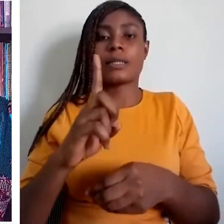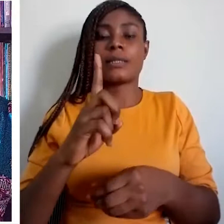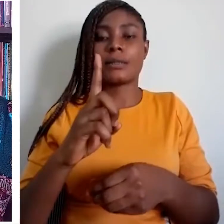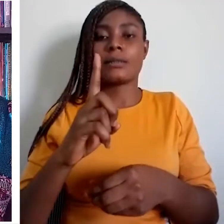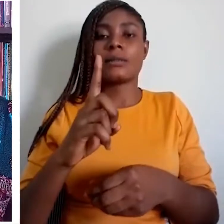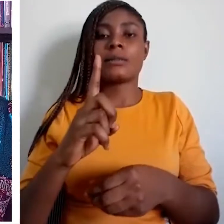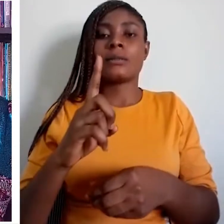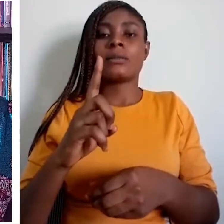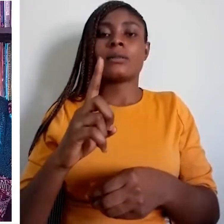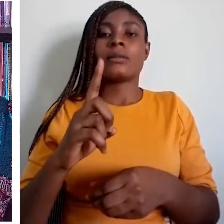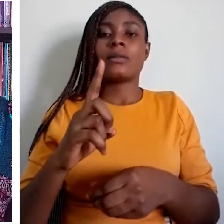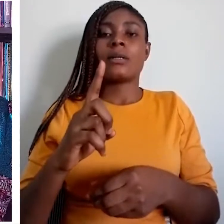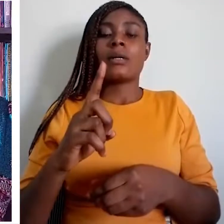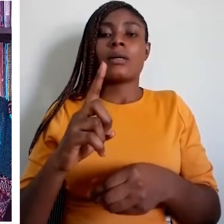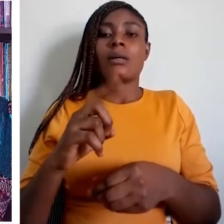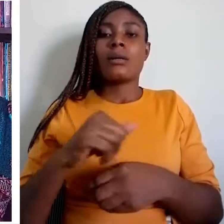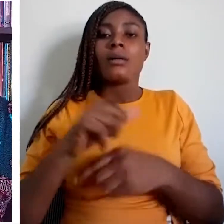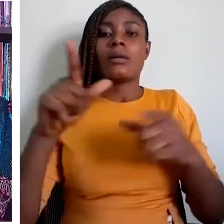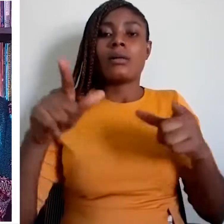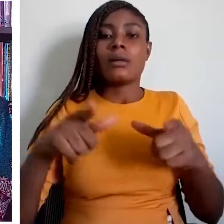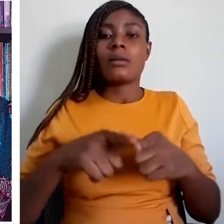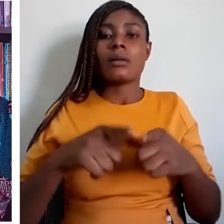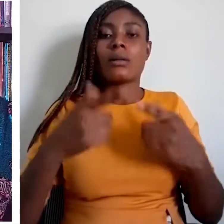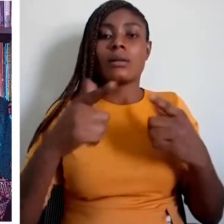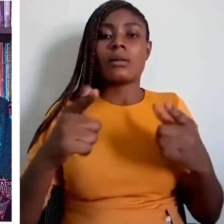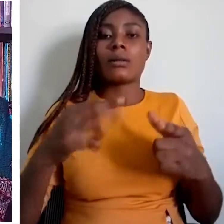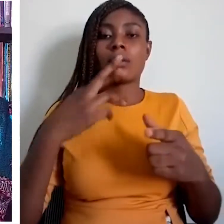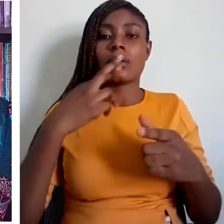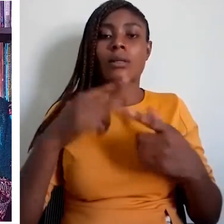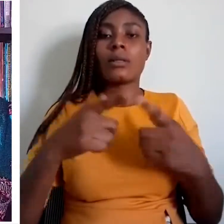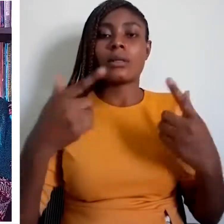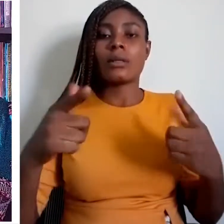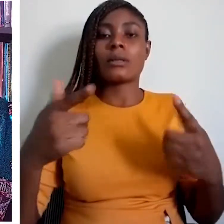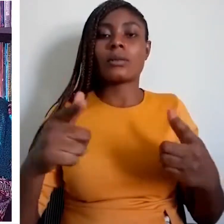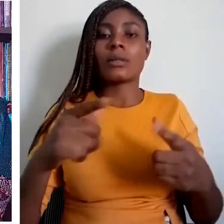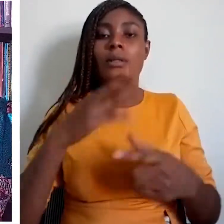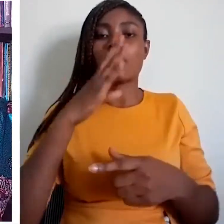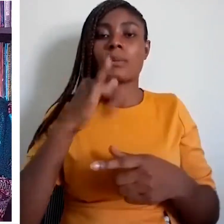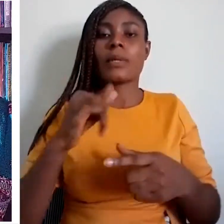Guinea Bissau, Mozambique, etc.).